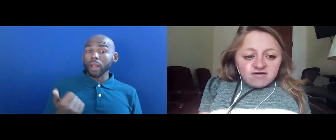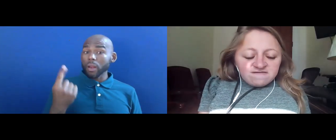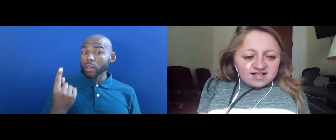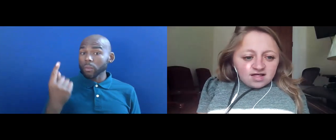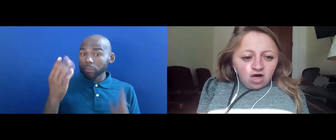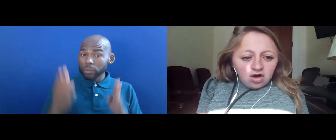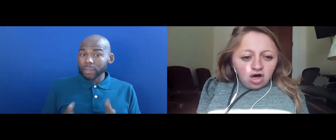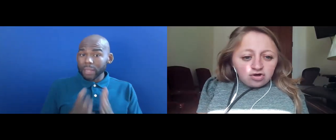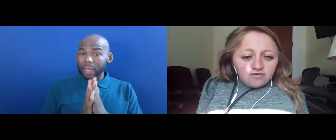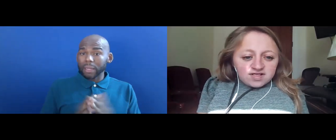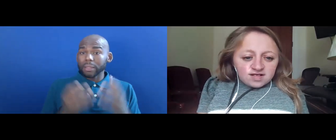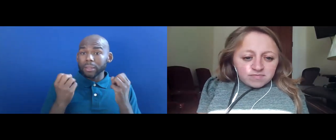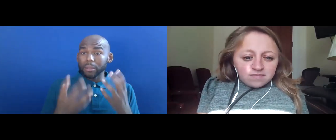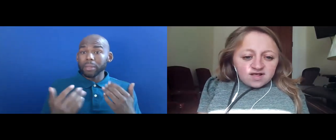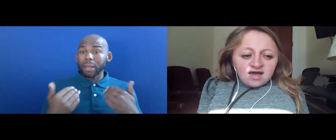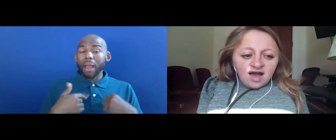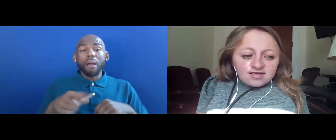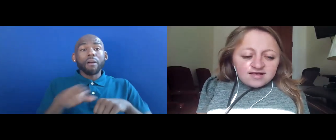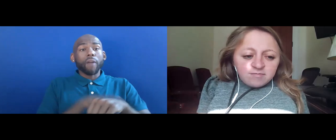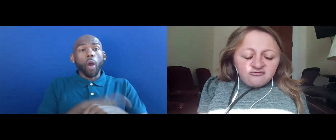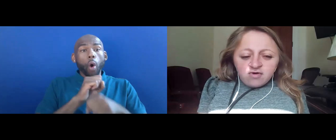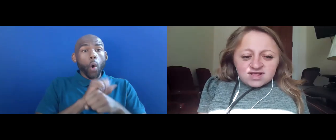SYMPTOMS GOT SICK BEFORE TESTING WAS AVAILABLE.